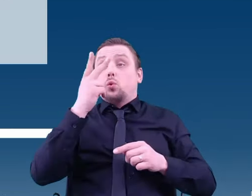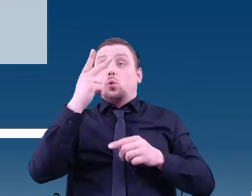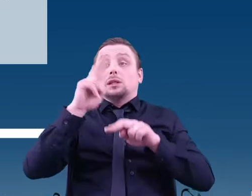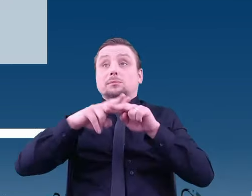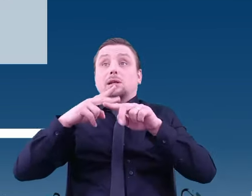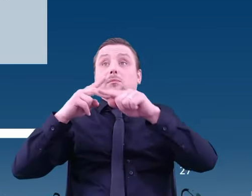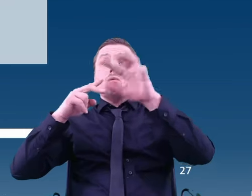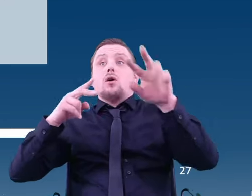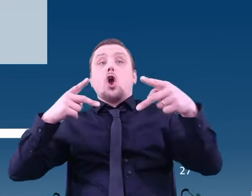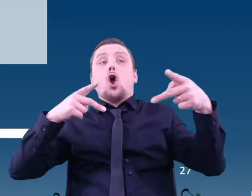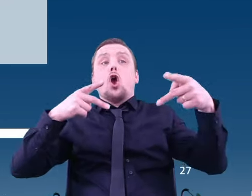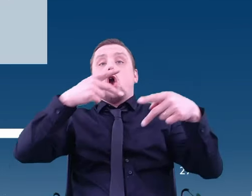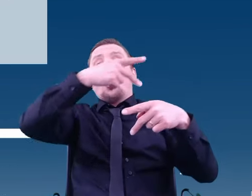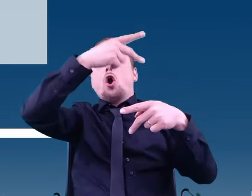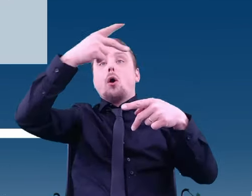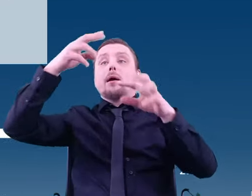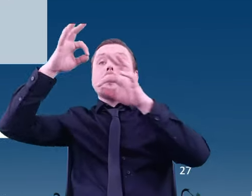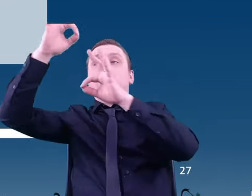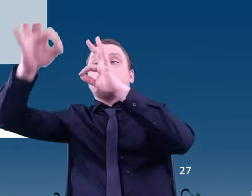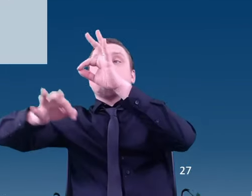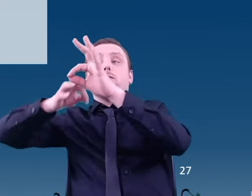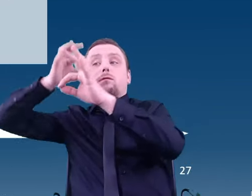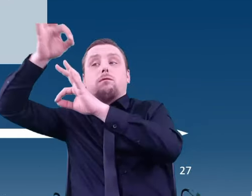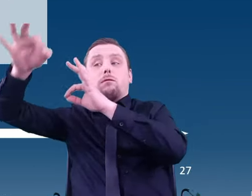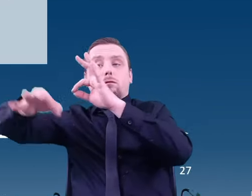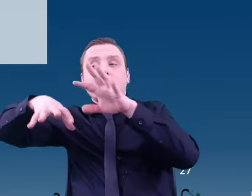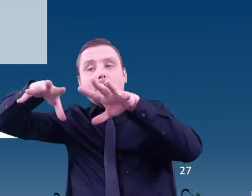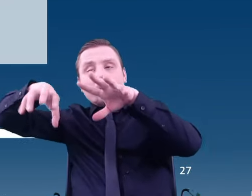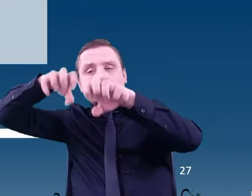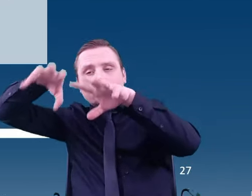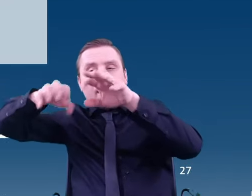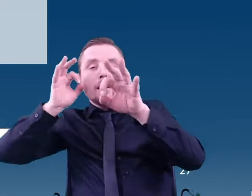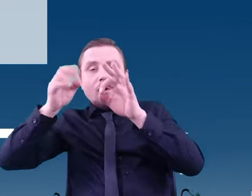provided us with information that